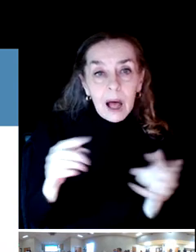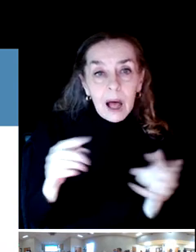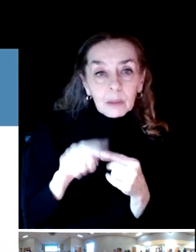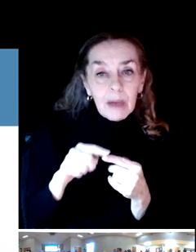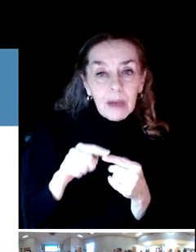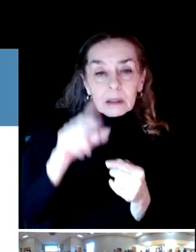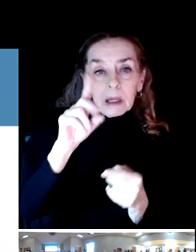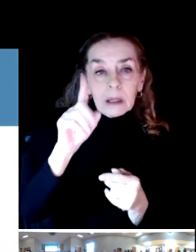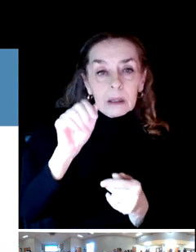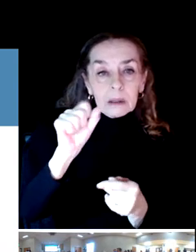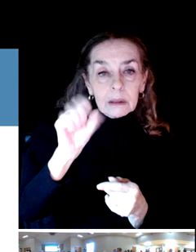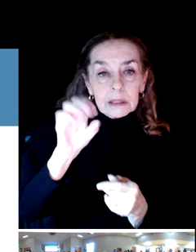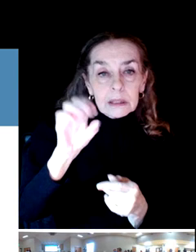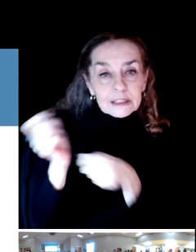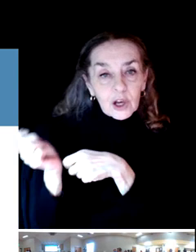Disc golf is a great sport.